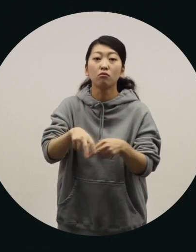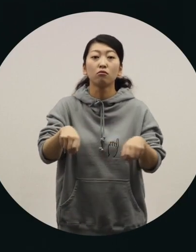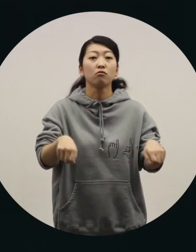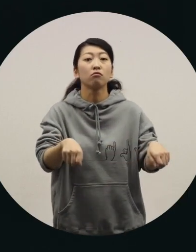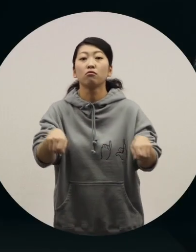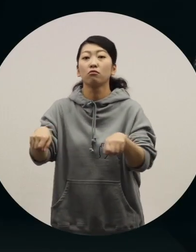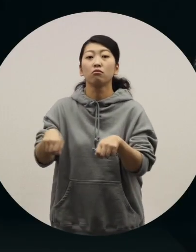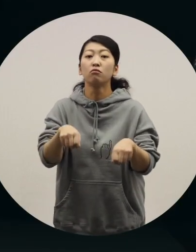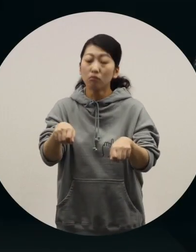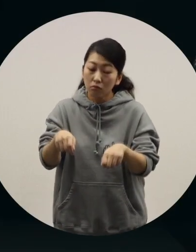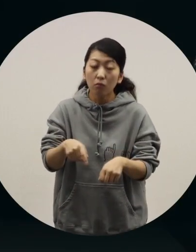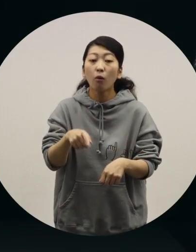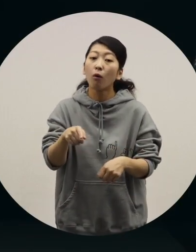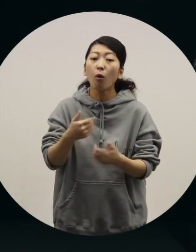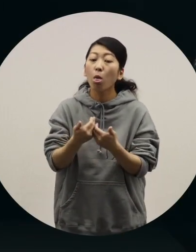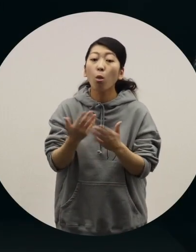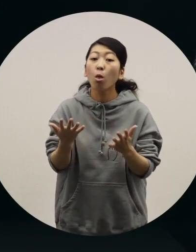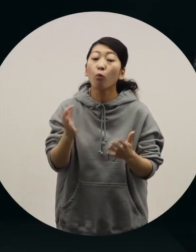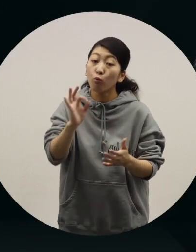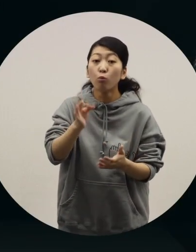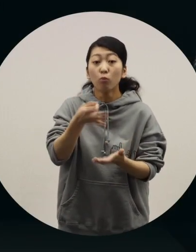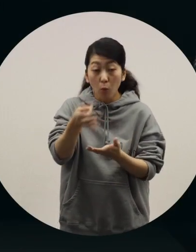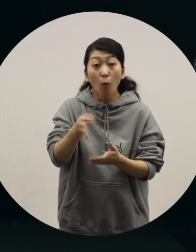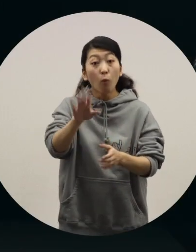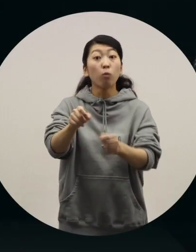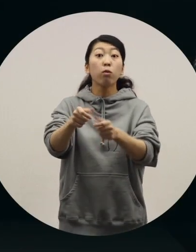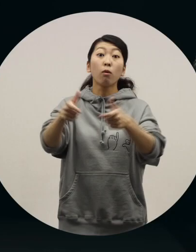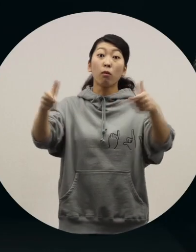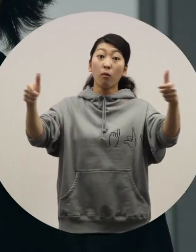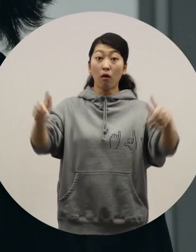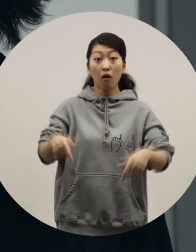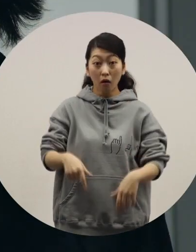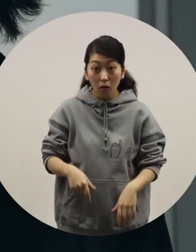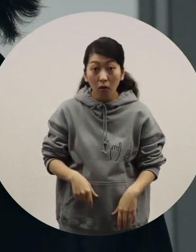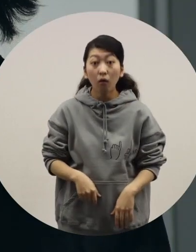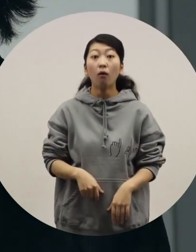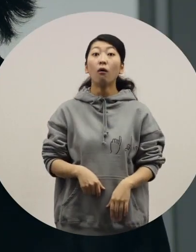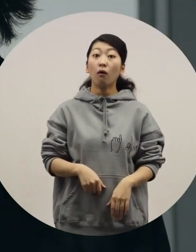are happy to use WHILL wheelchairs.